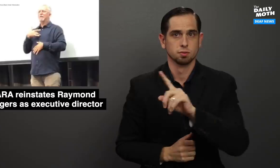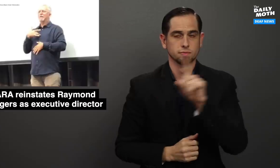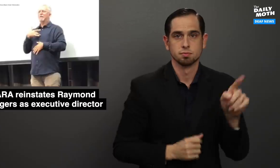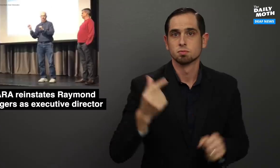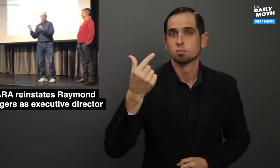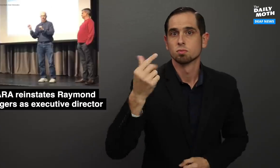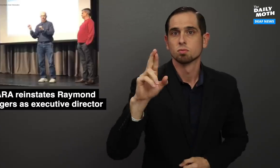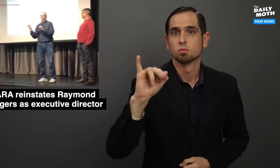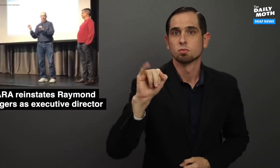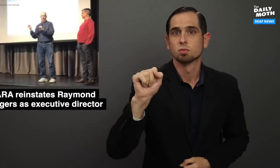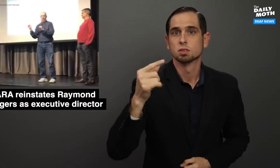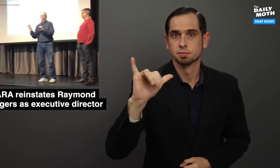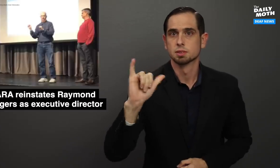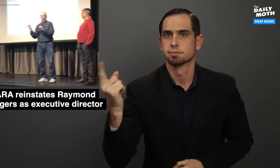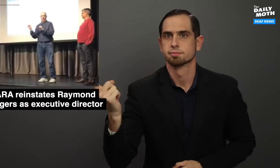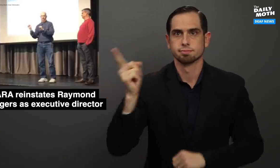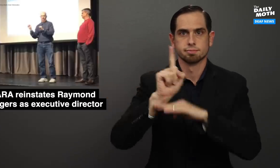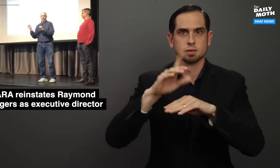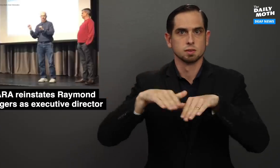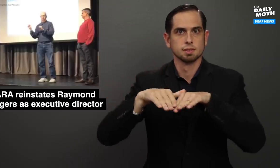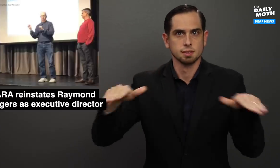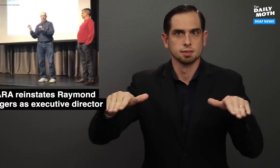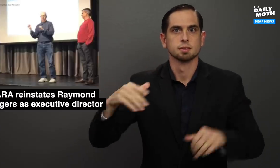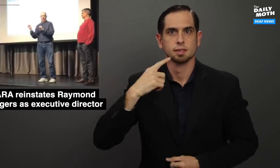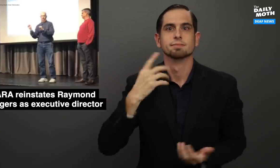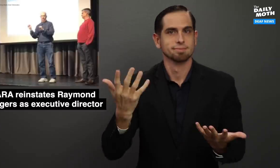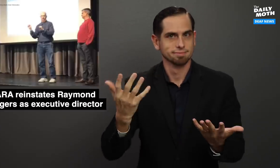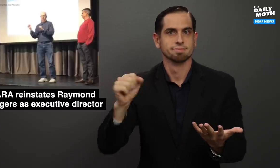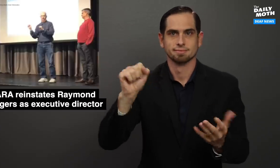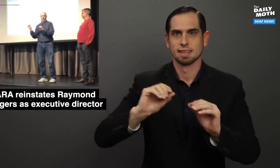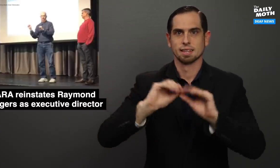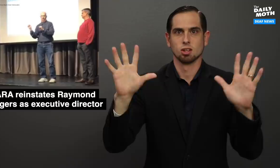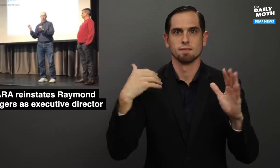Grigsby then took the stage and said it was clear that